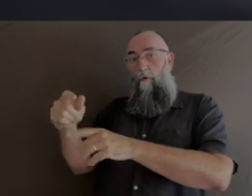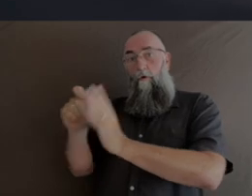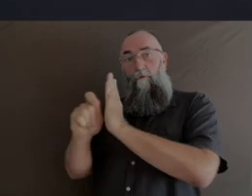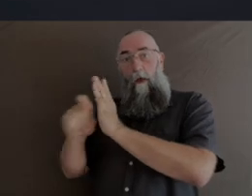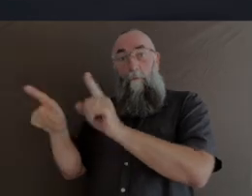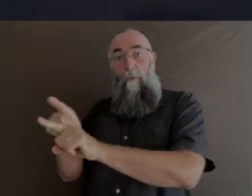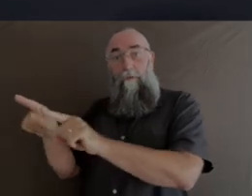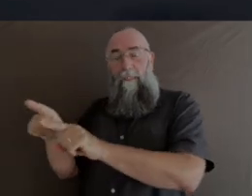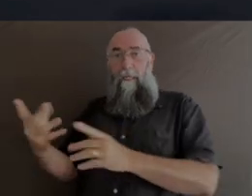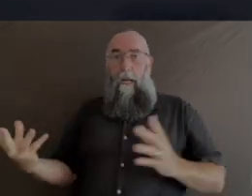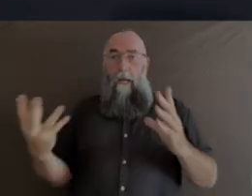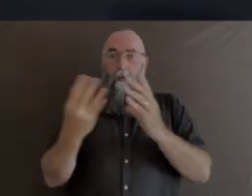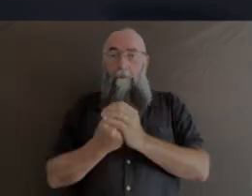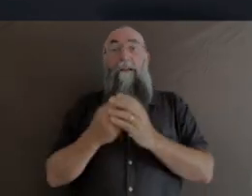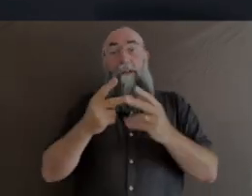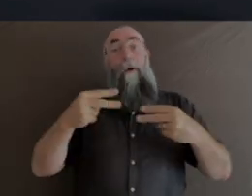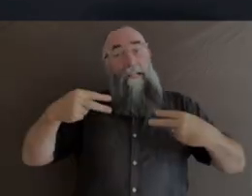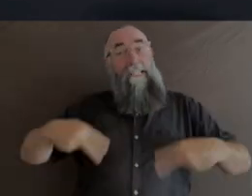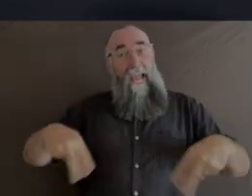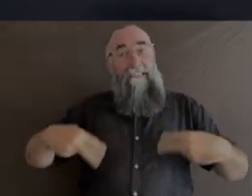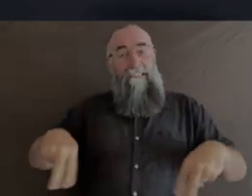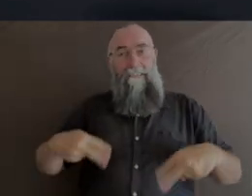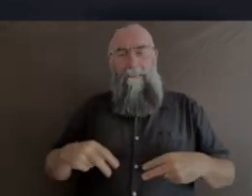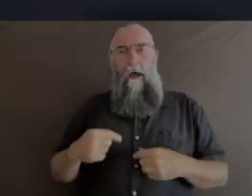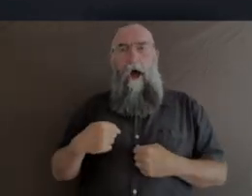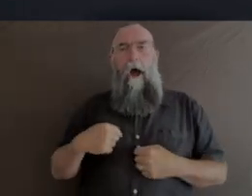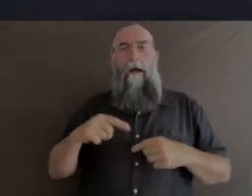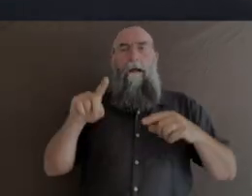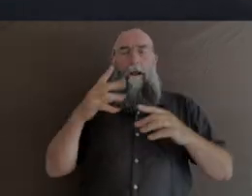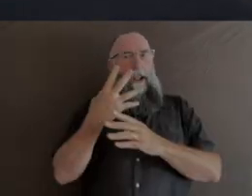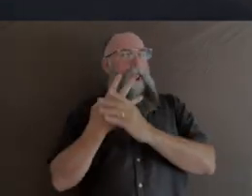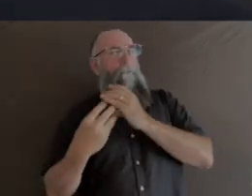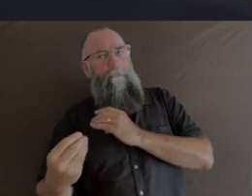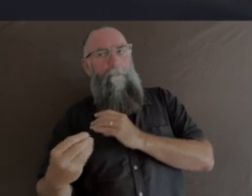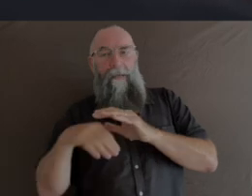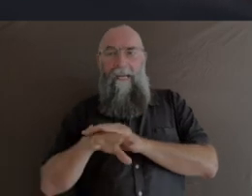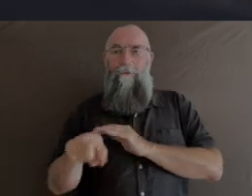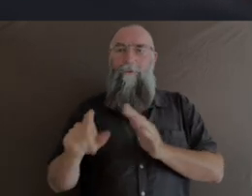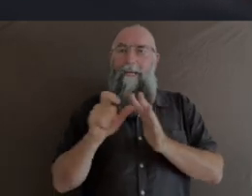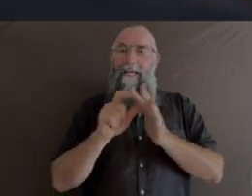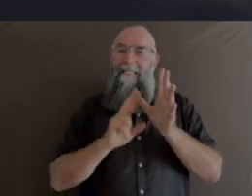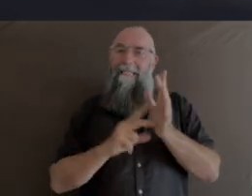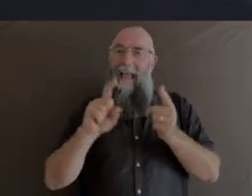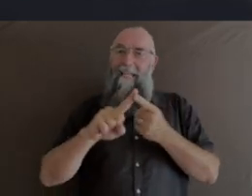That's right and Danceworks was that, you know, I fell into that company in the most remarkably privileged way.